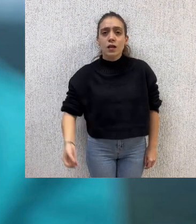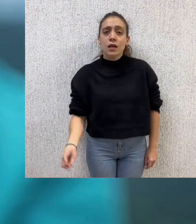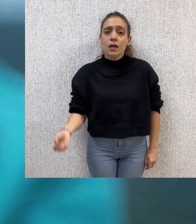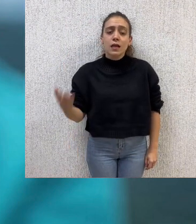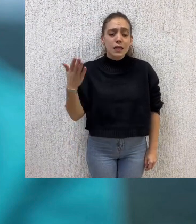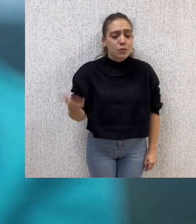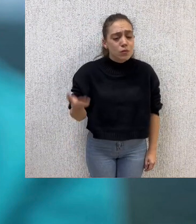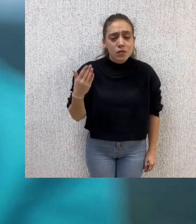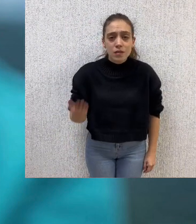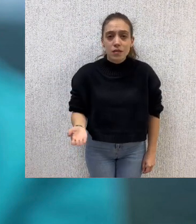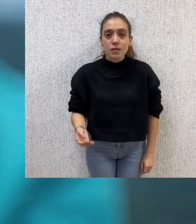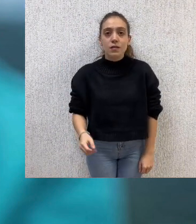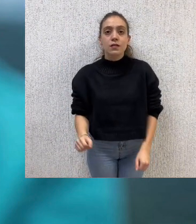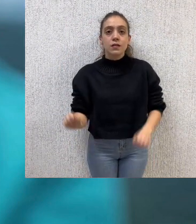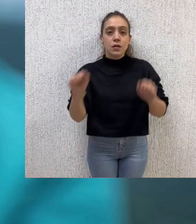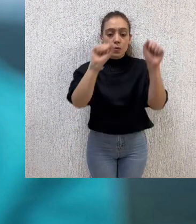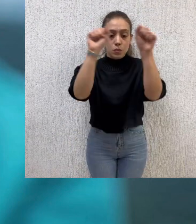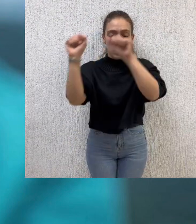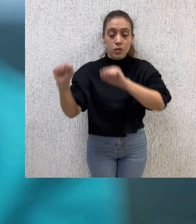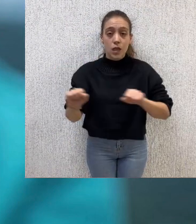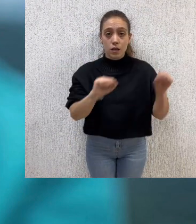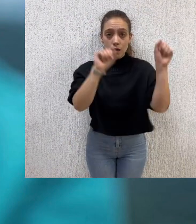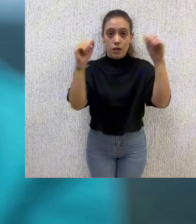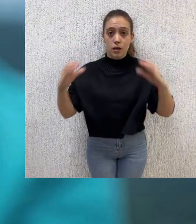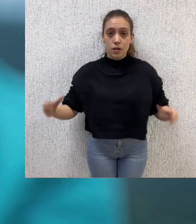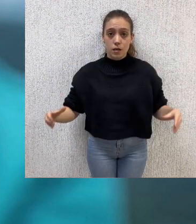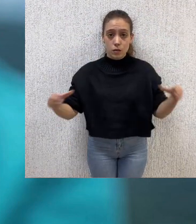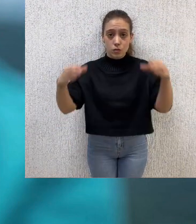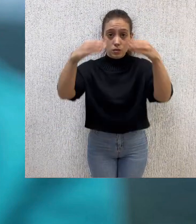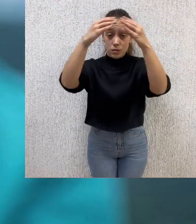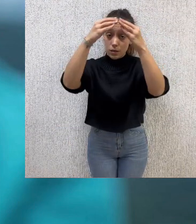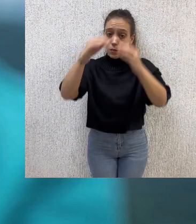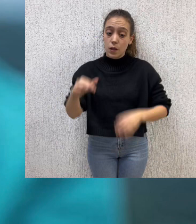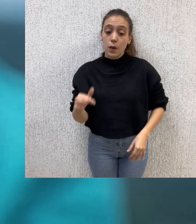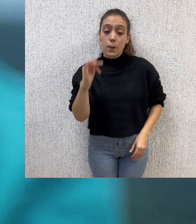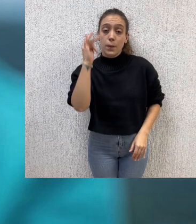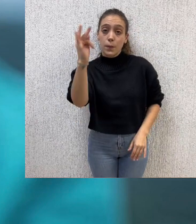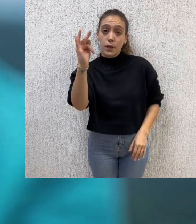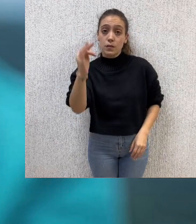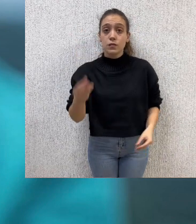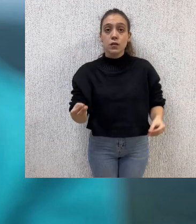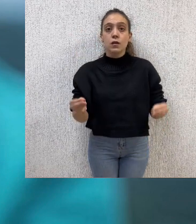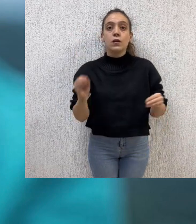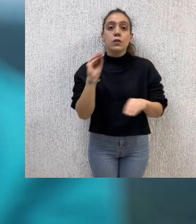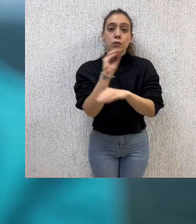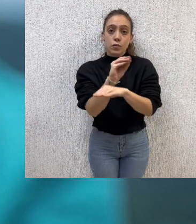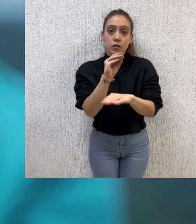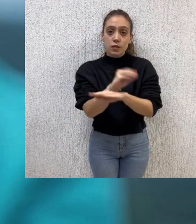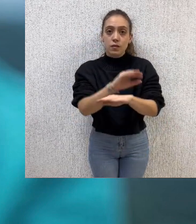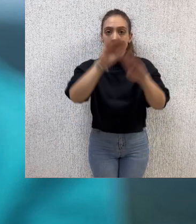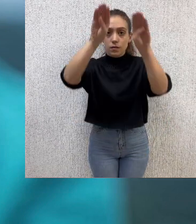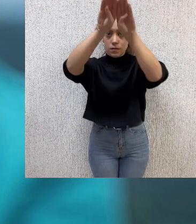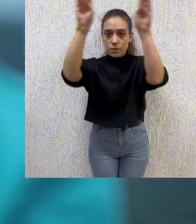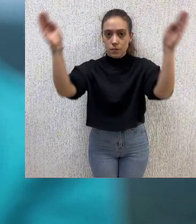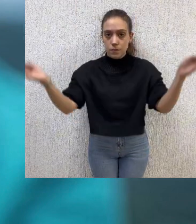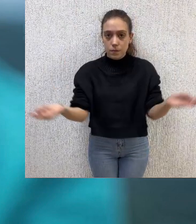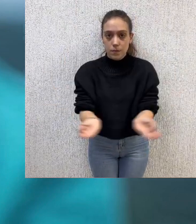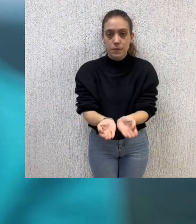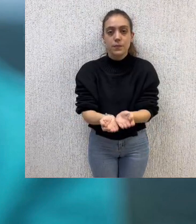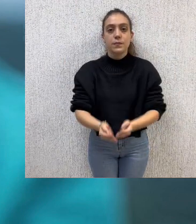In addition, it is crucial to protect ecosystems for their own intrinsic importance and to maintain the health of the planet,